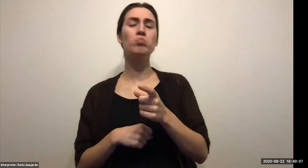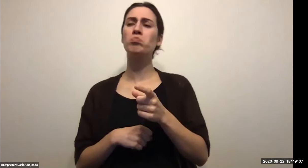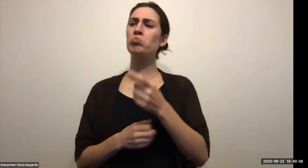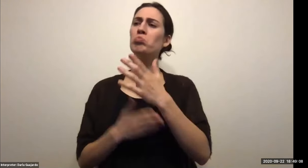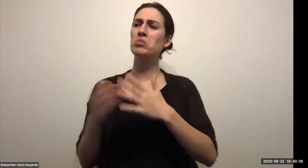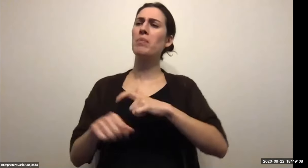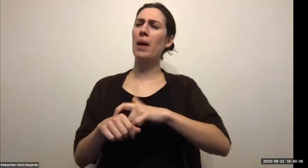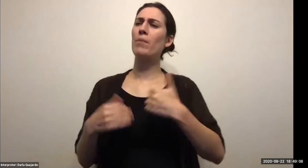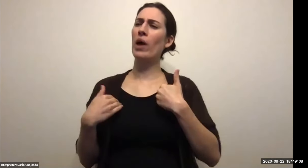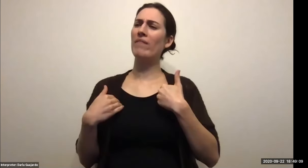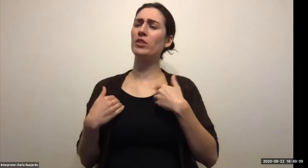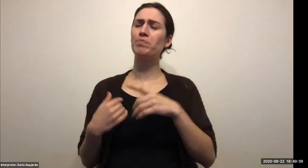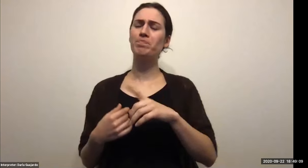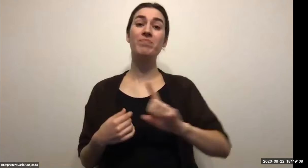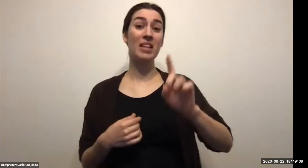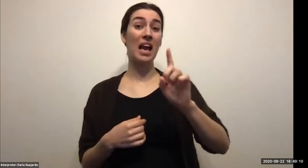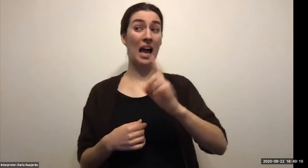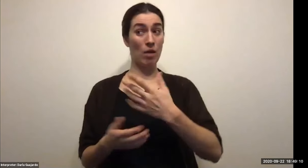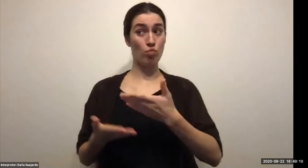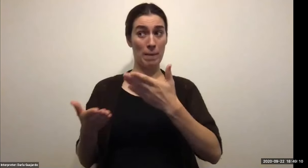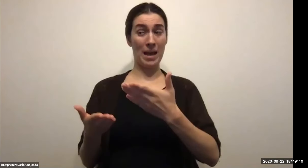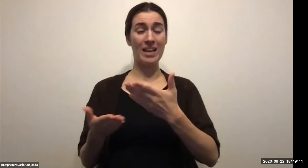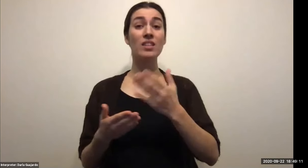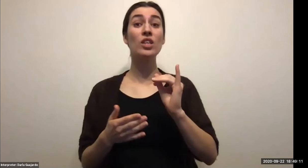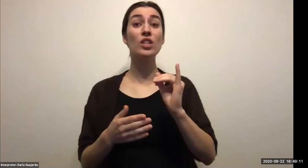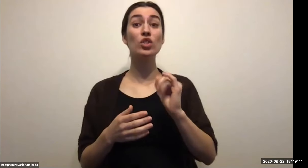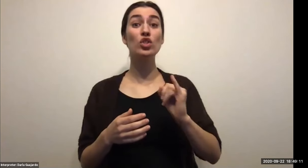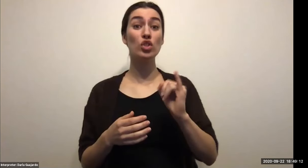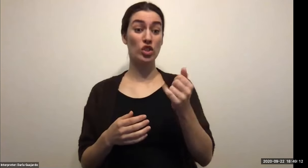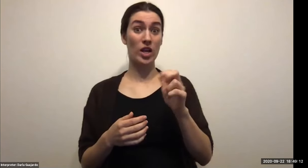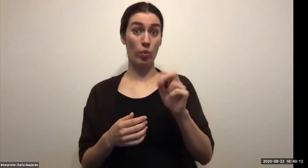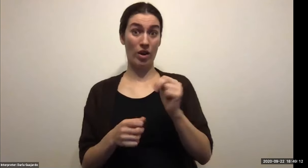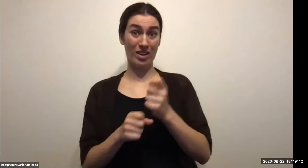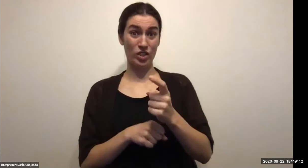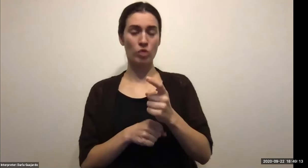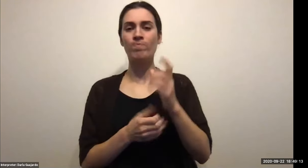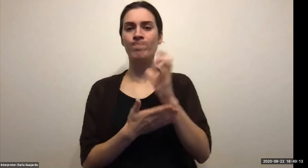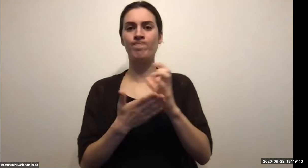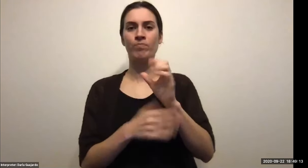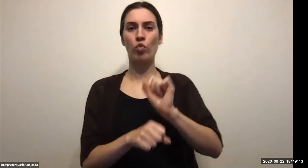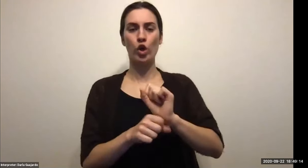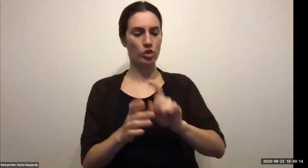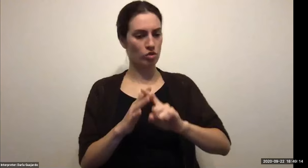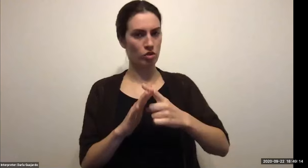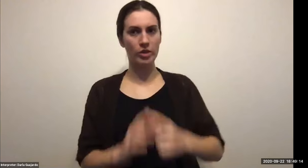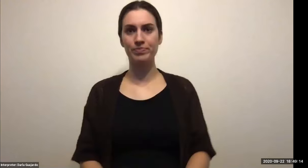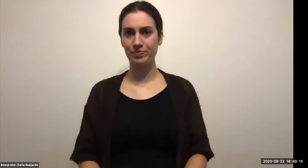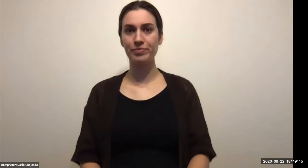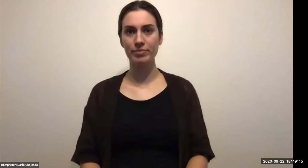Keith Wolling: And they weren't getting communicated because you just can't imagine what was going on in the world, no less. These people are all from overseas that a lot of them whatever in the hotel.